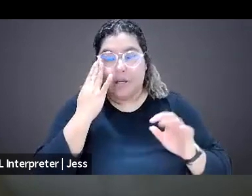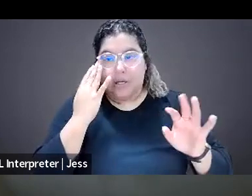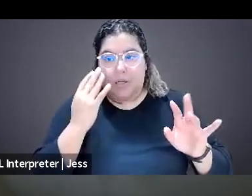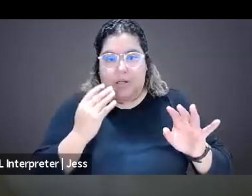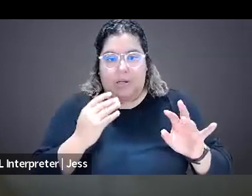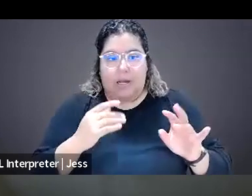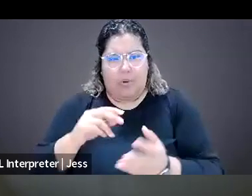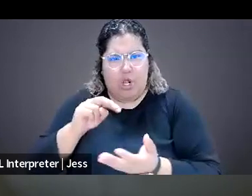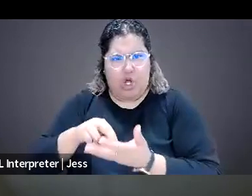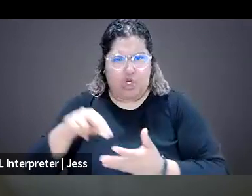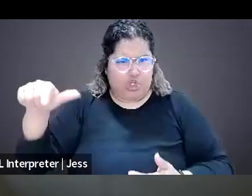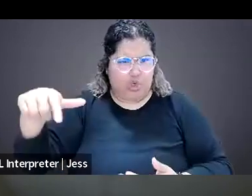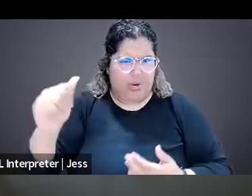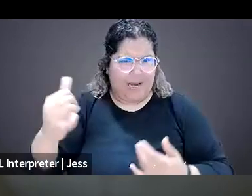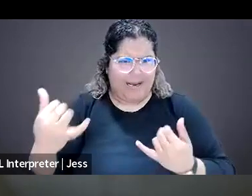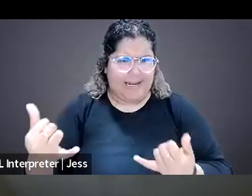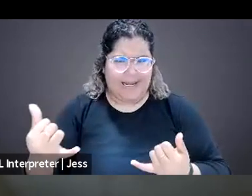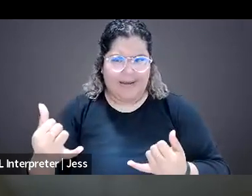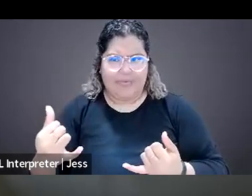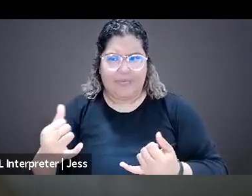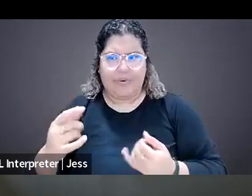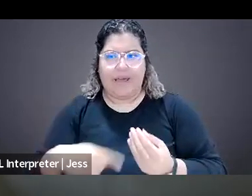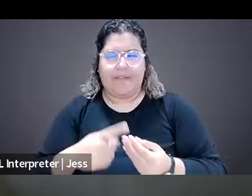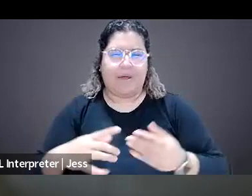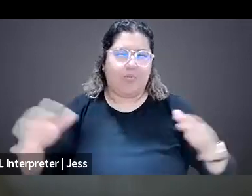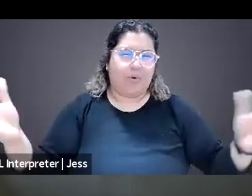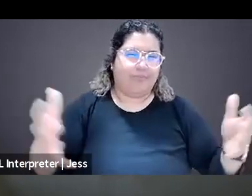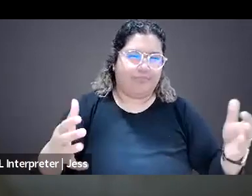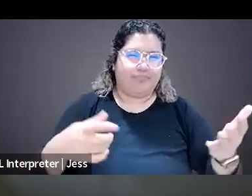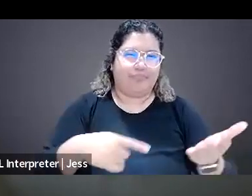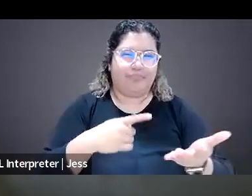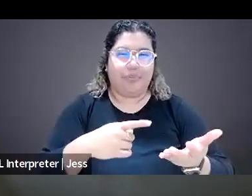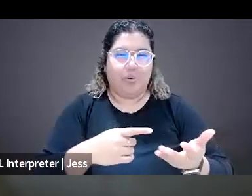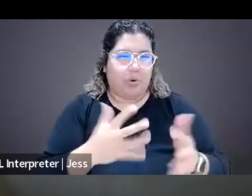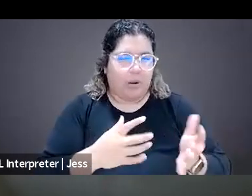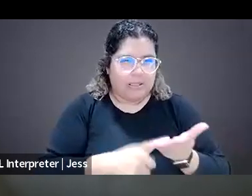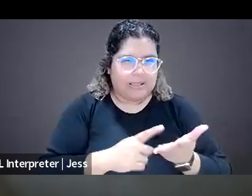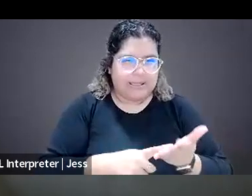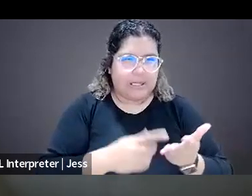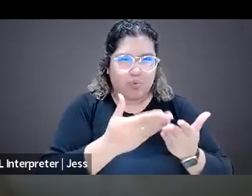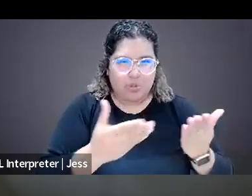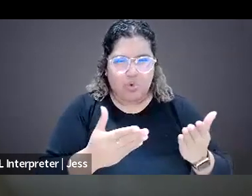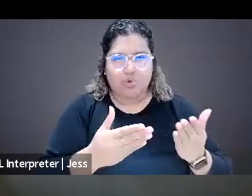from the Q&A and we'll come back at the end to sort of like, I think we've talked a little bit about resources, but individual suggestions that folks might have.